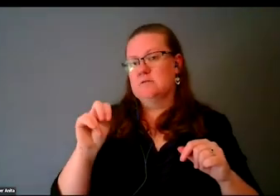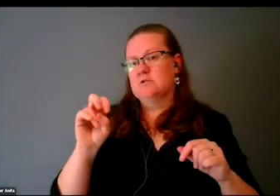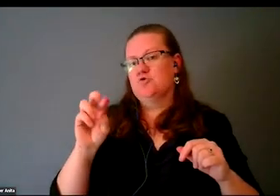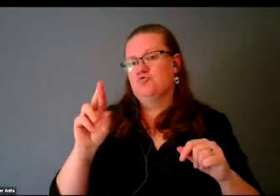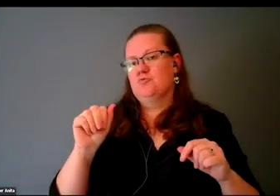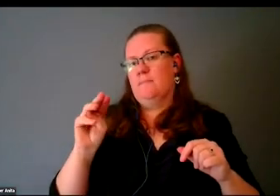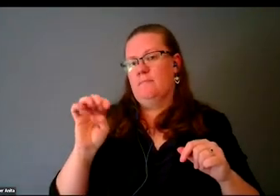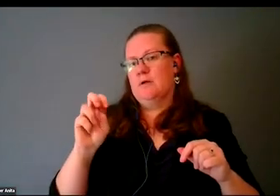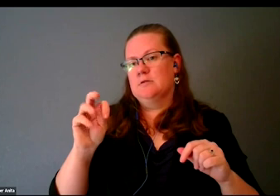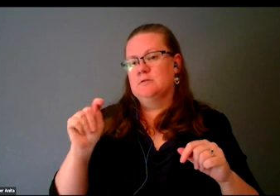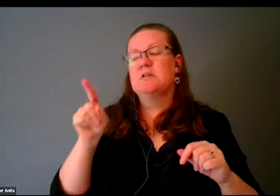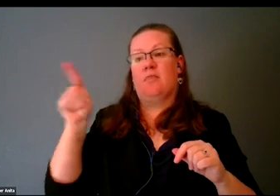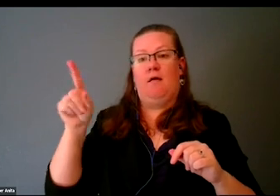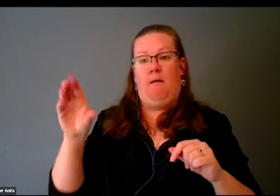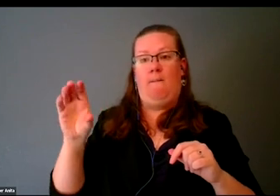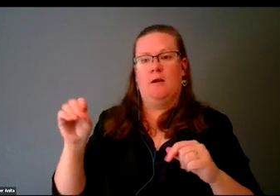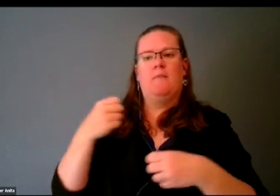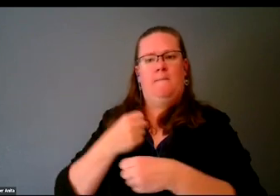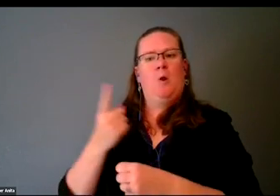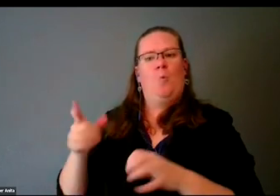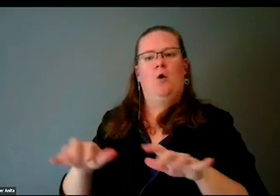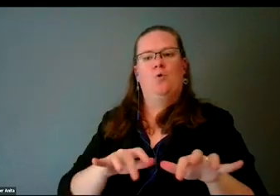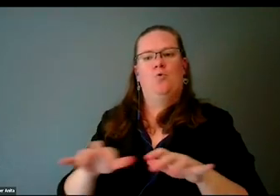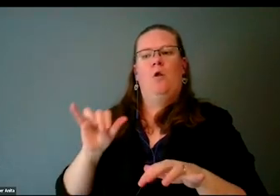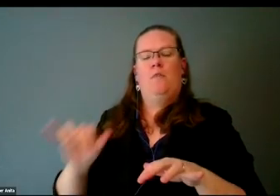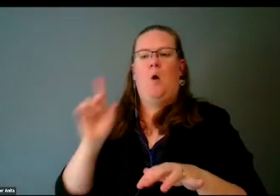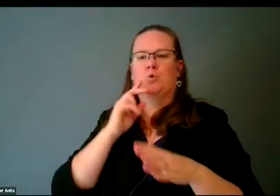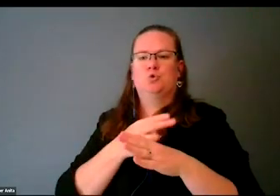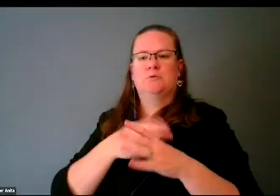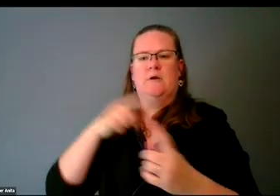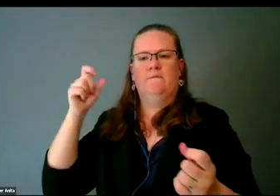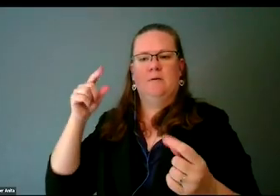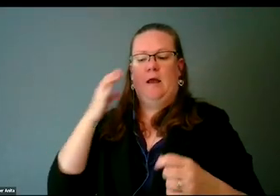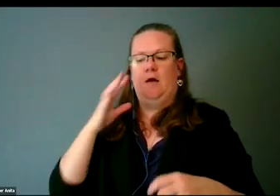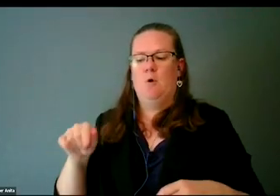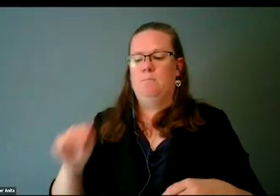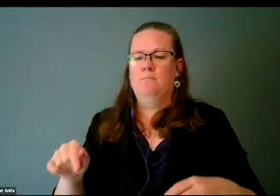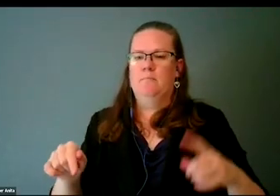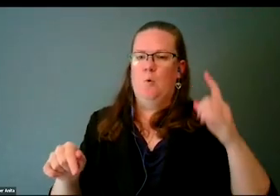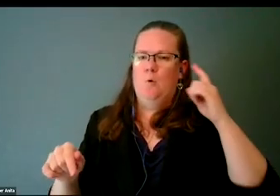When you press the button, it would let you know boop, and when you press another button it would let you know, boop. Then also it would hook up